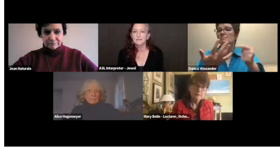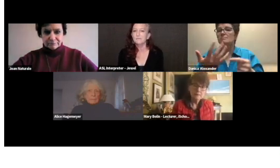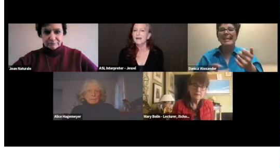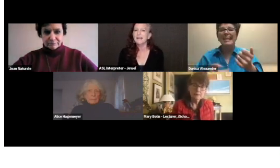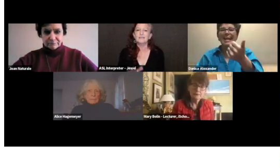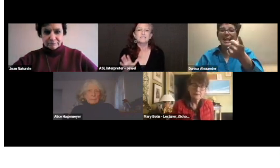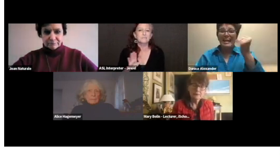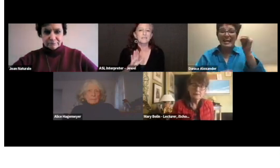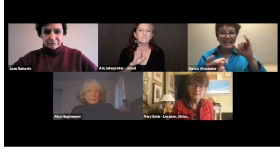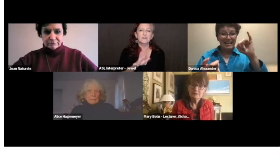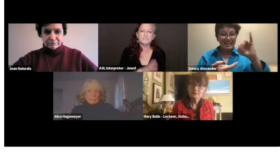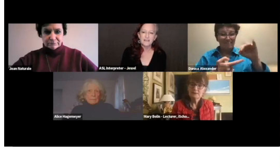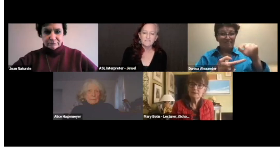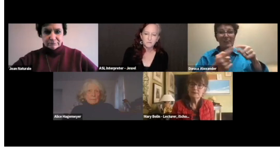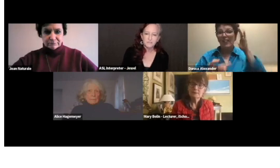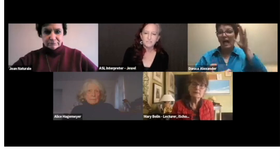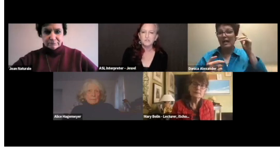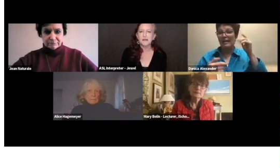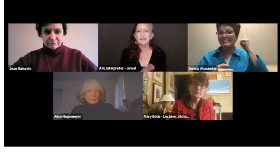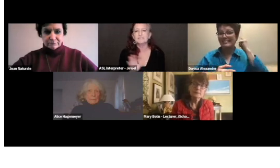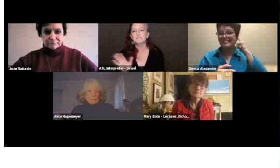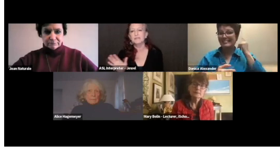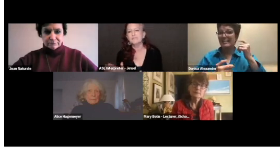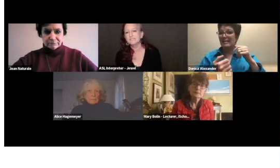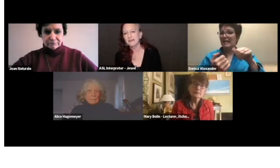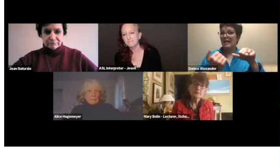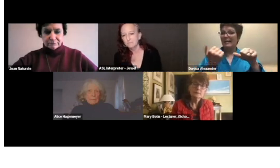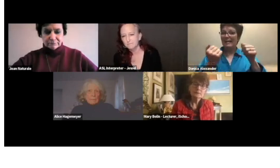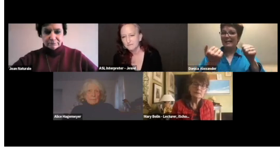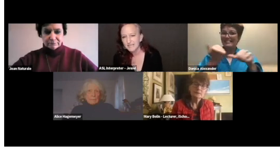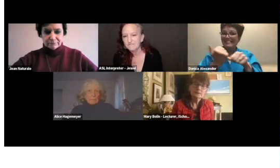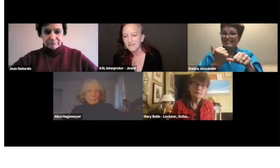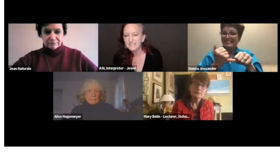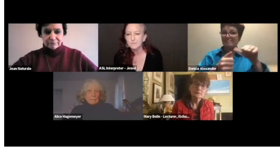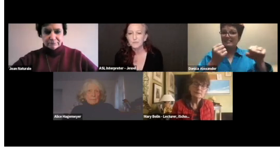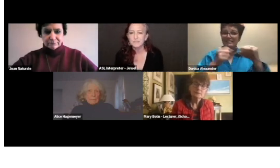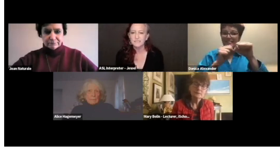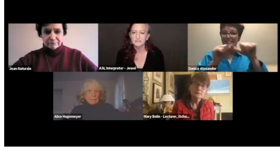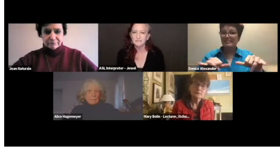You might have something for a deaf person, you might have somebody for a deafened person,